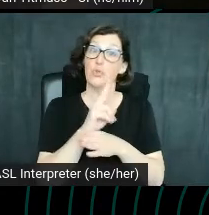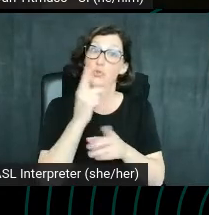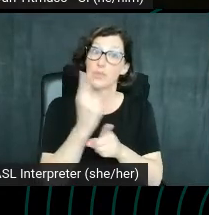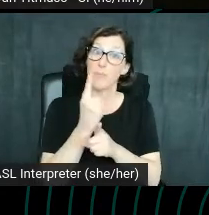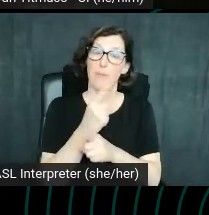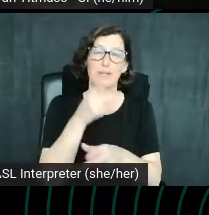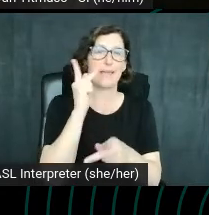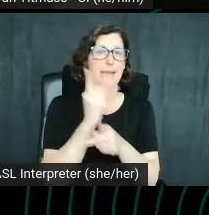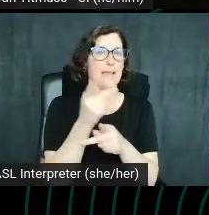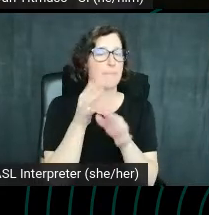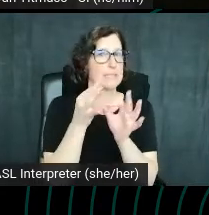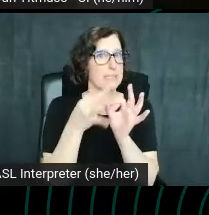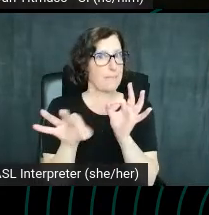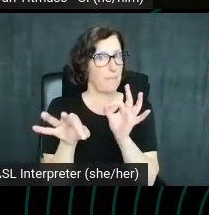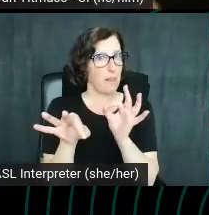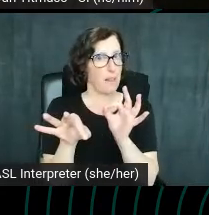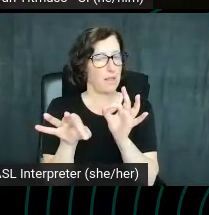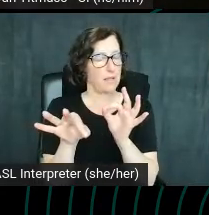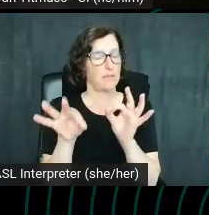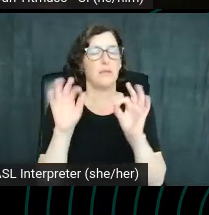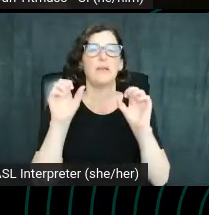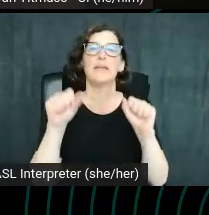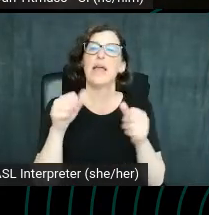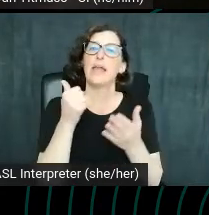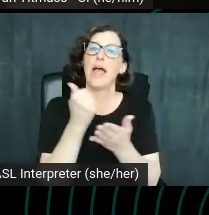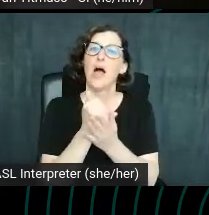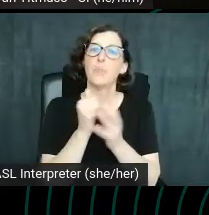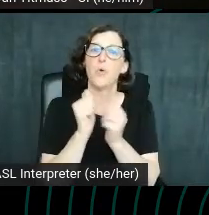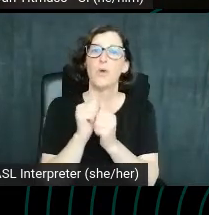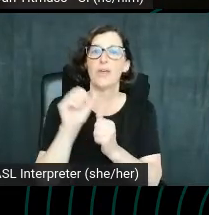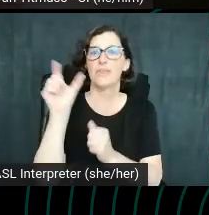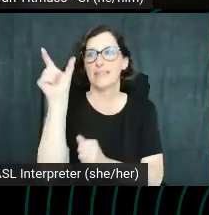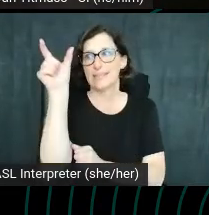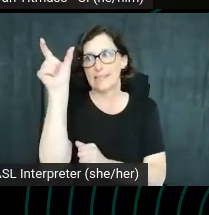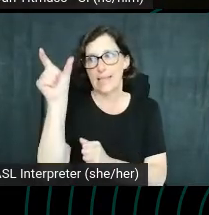It can, especially help with the sidebar of like the related users